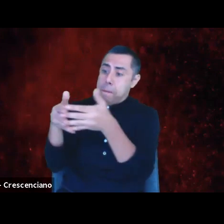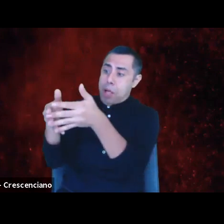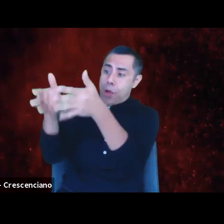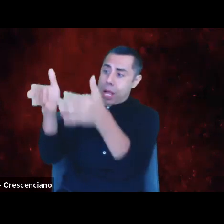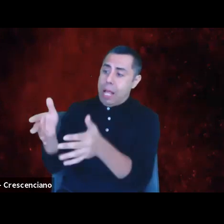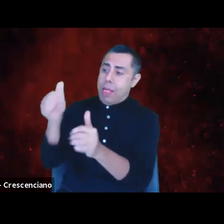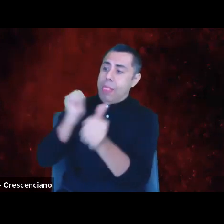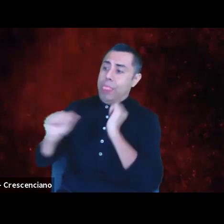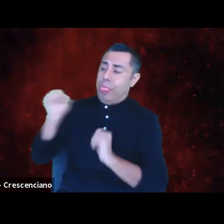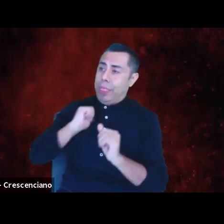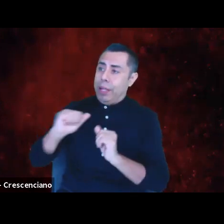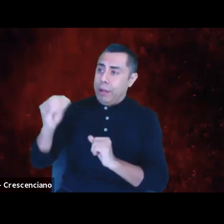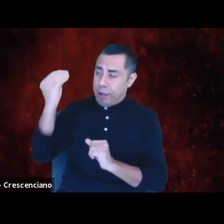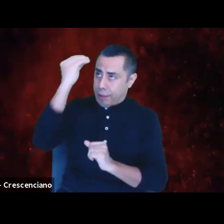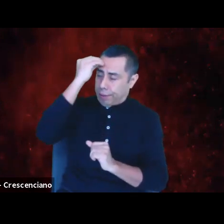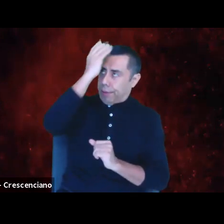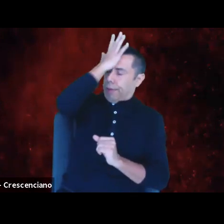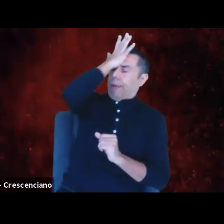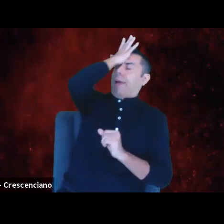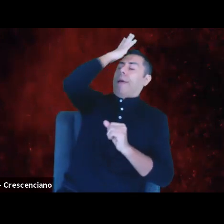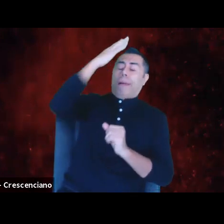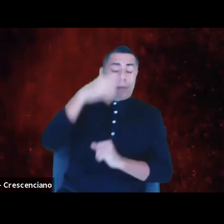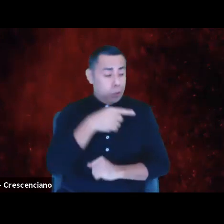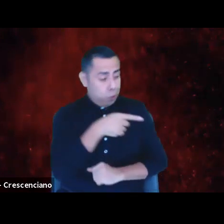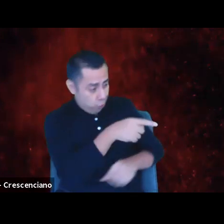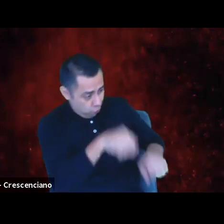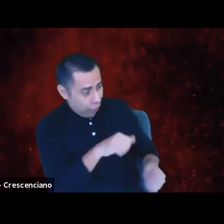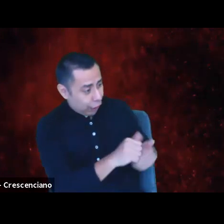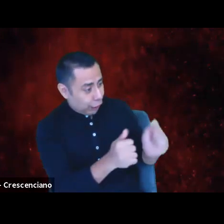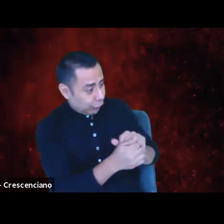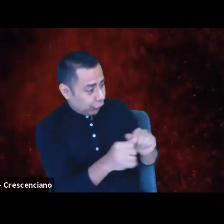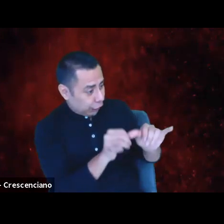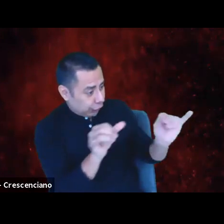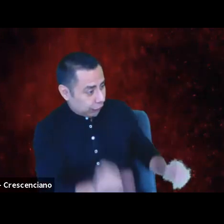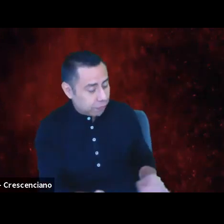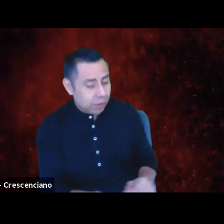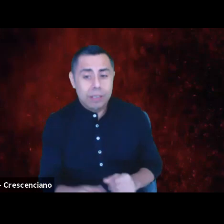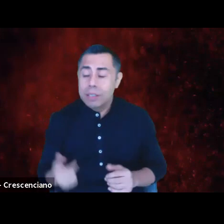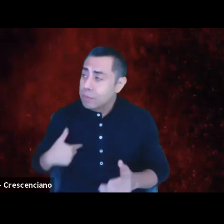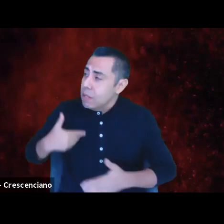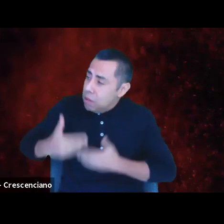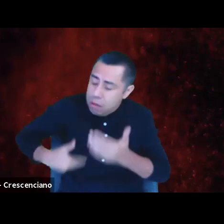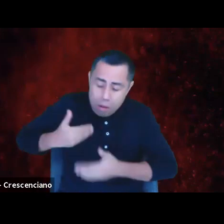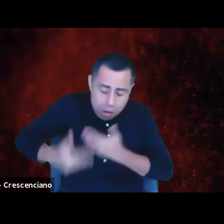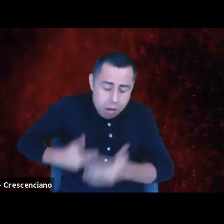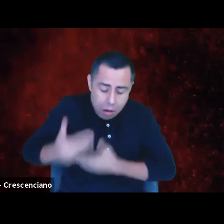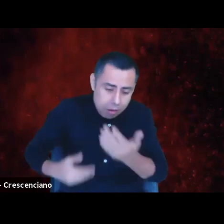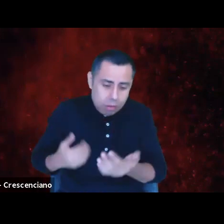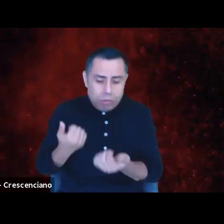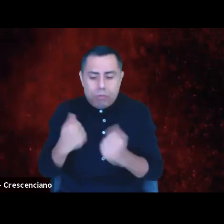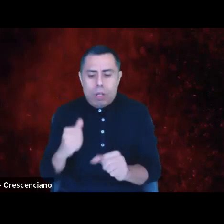I dedicated my TCG fellowship to finding ways to create a pathway for more BIPOC leaders to inherit our flagship